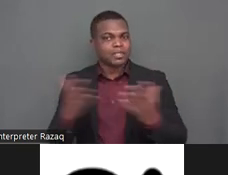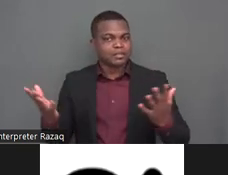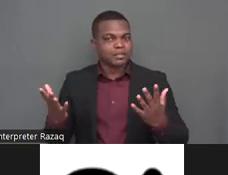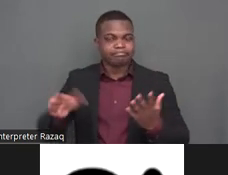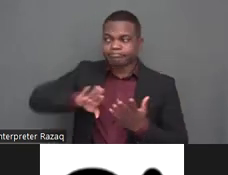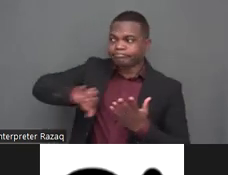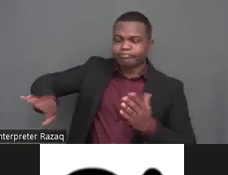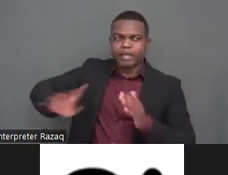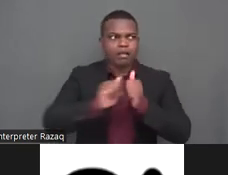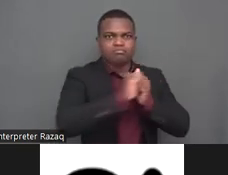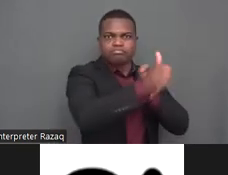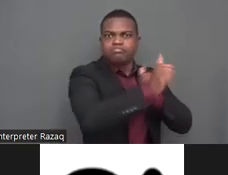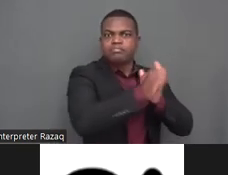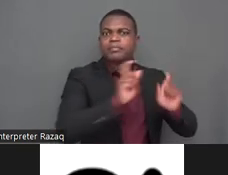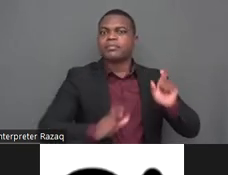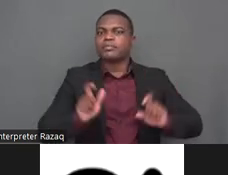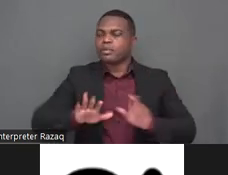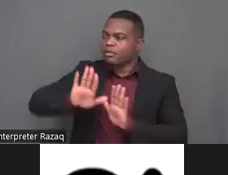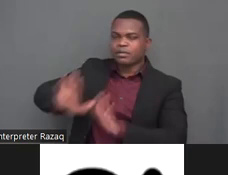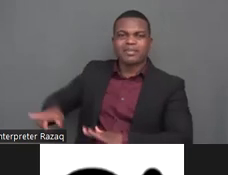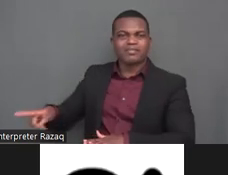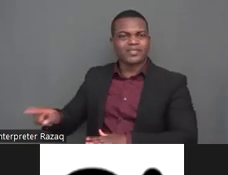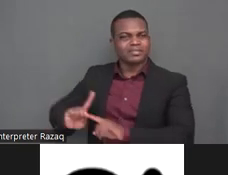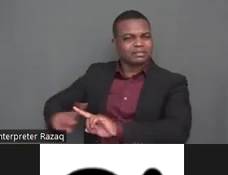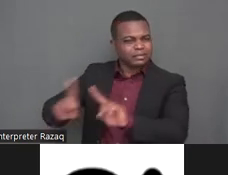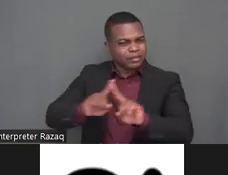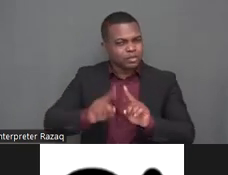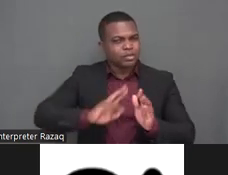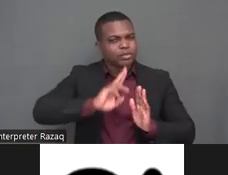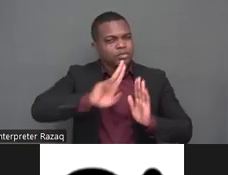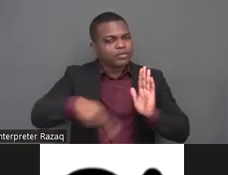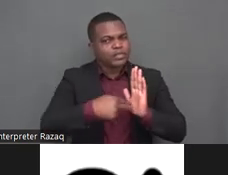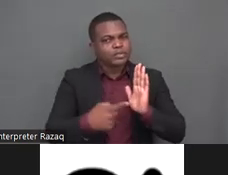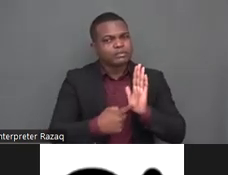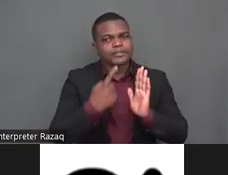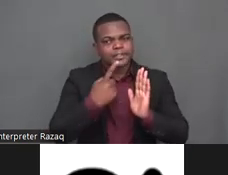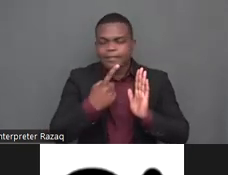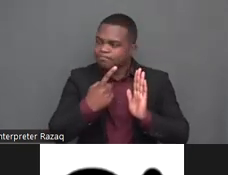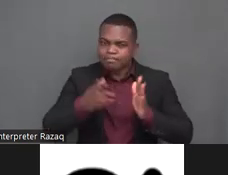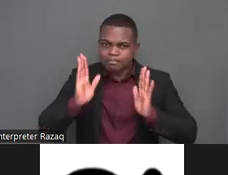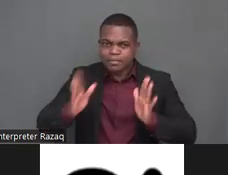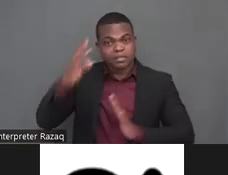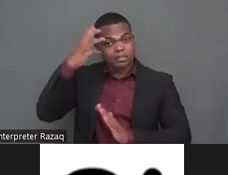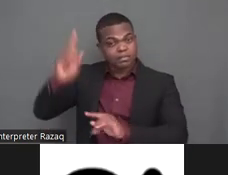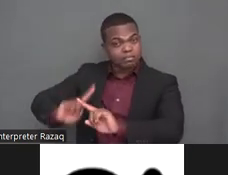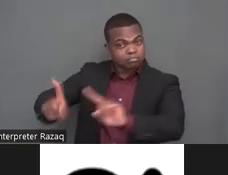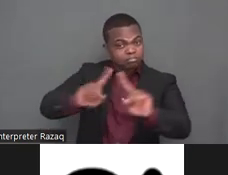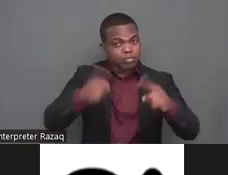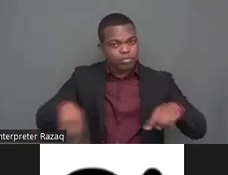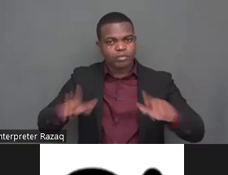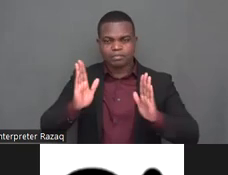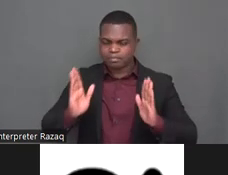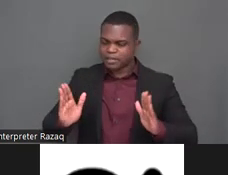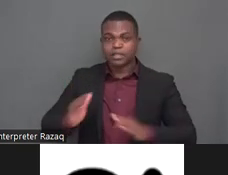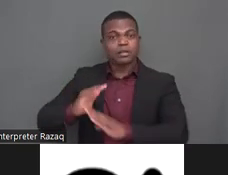in situations of risk including armed conflict and humanitarian emergencies effective international